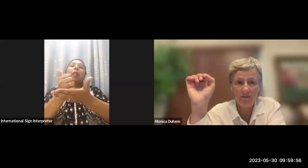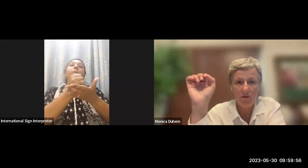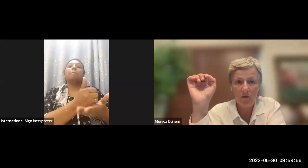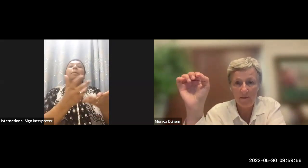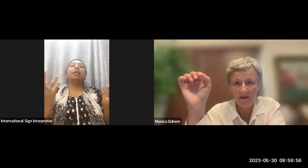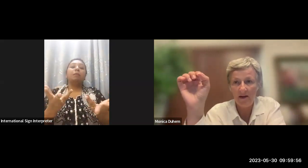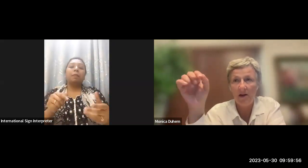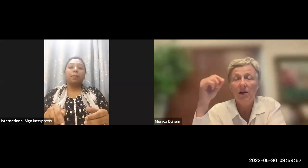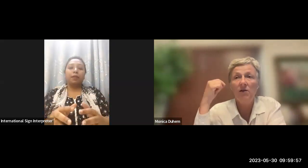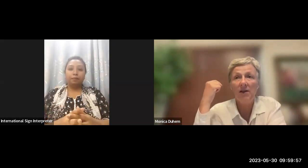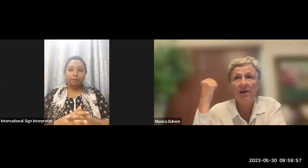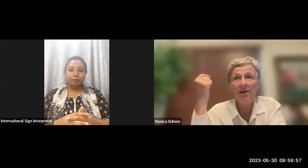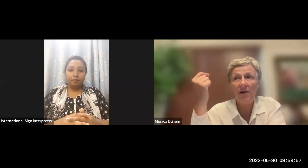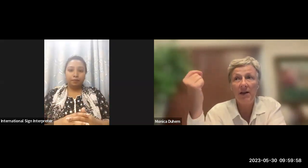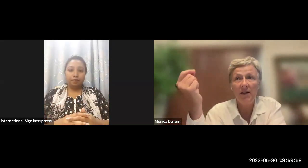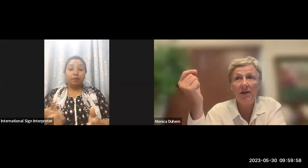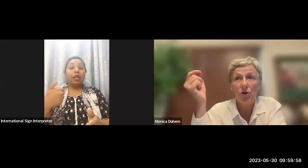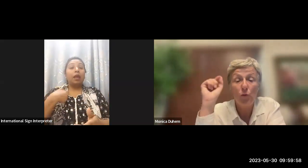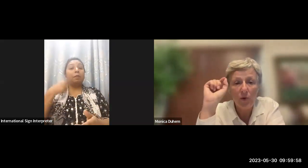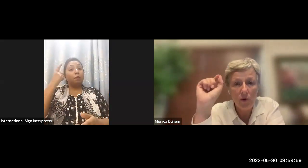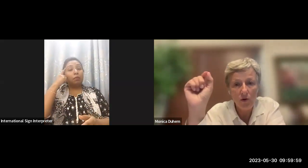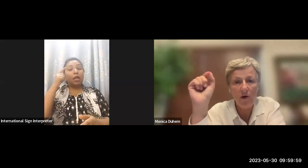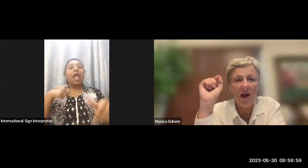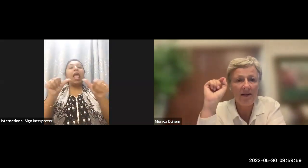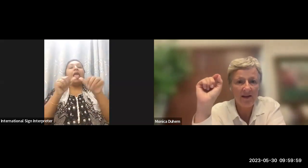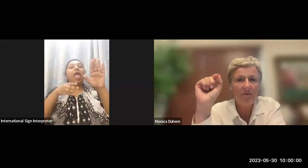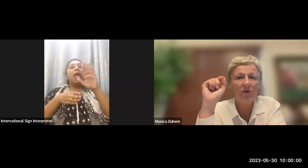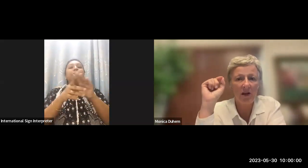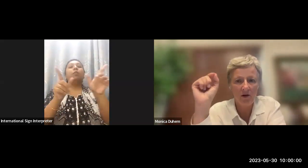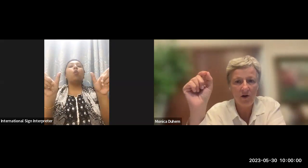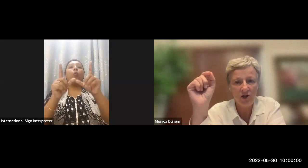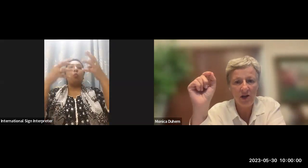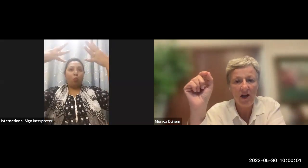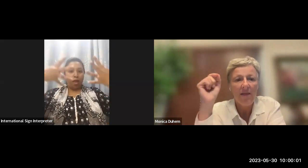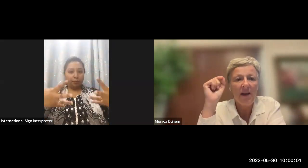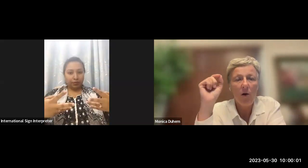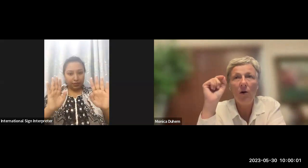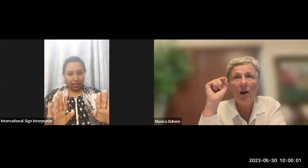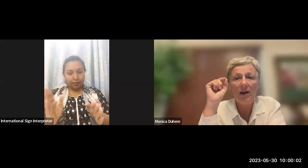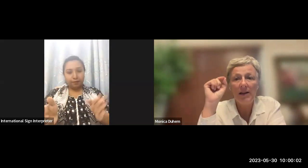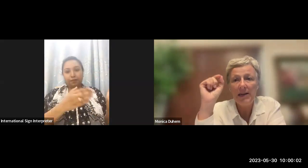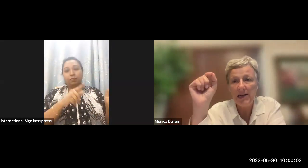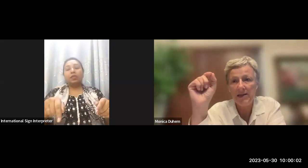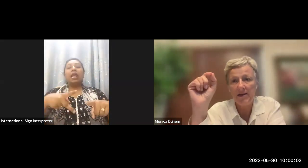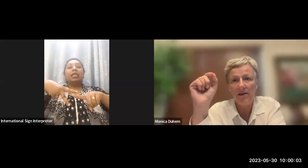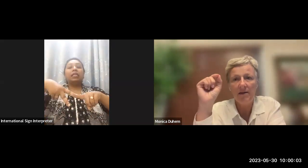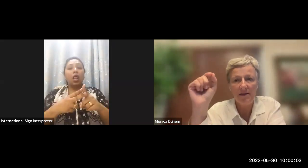an accessible website, the skills that are needed to procure accessible technology they are needed